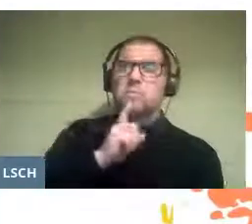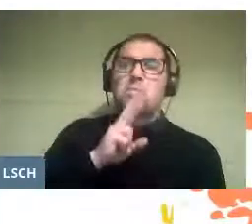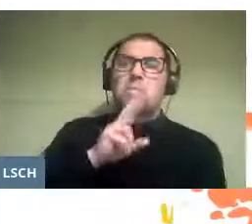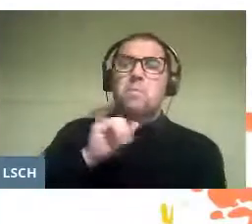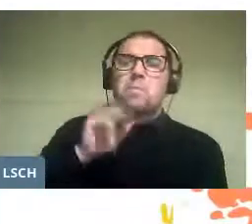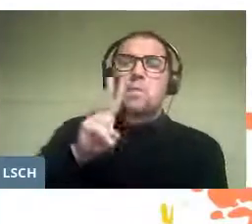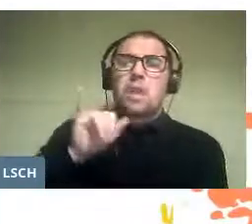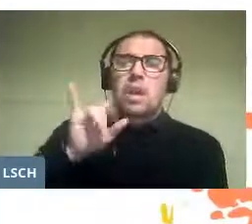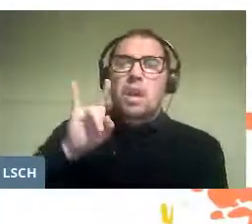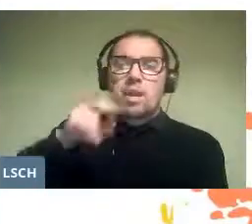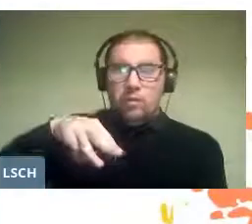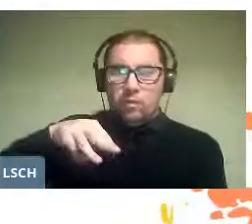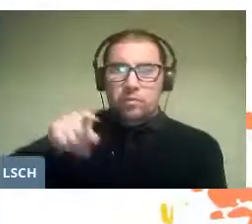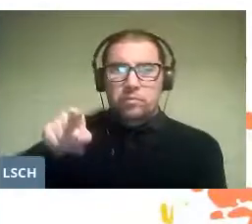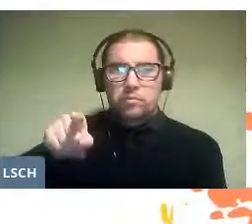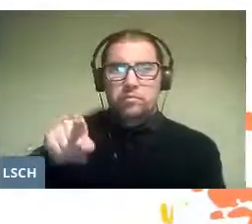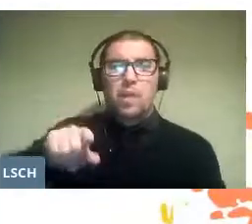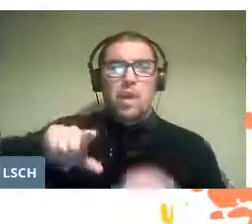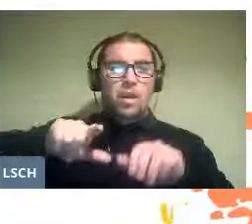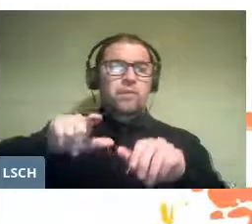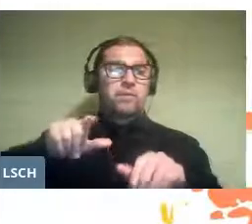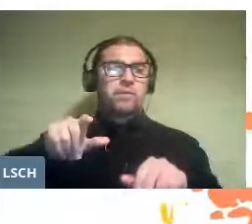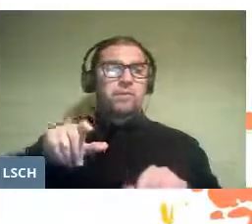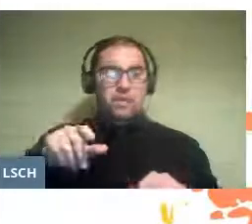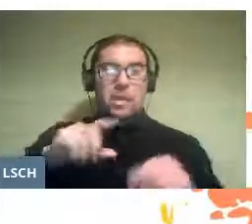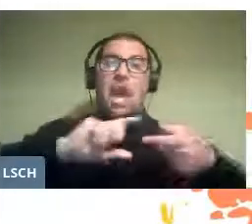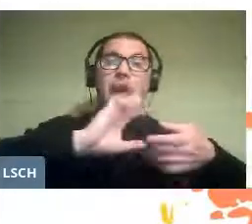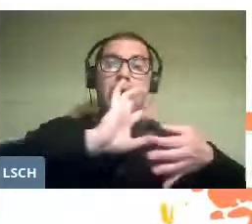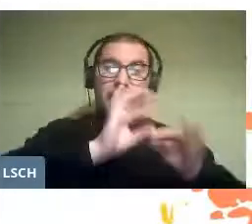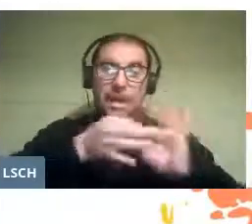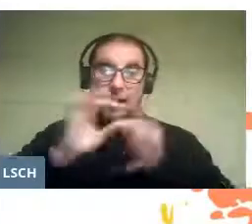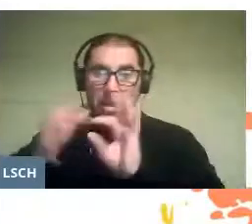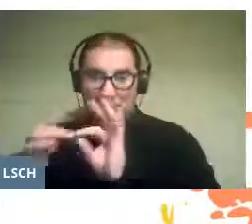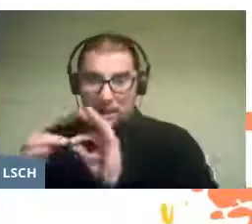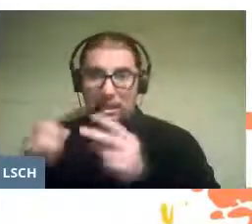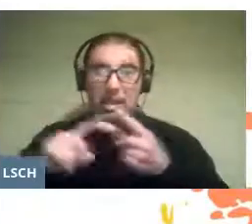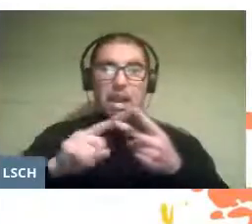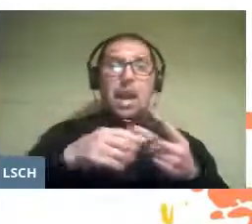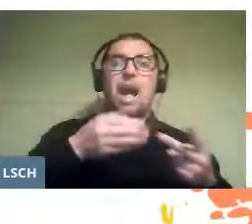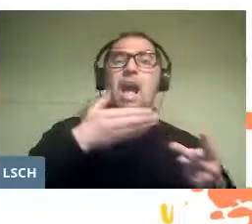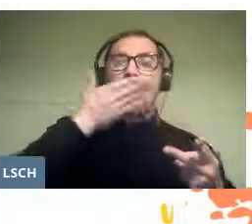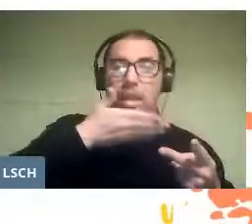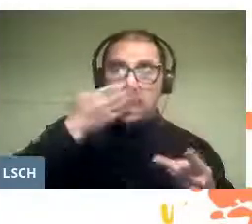dialectics, grammar and rhetoric,